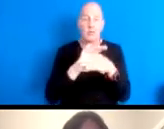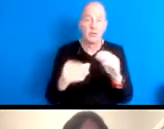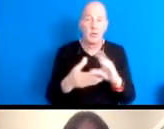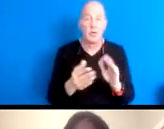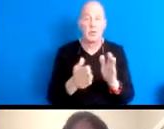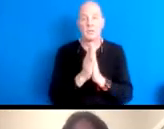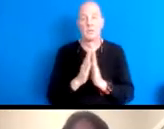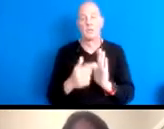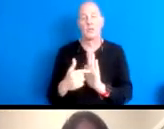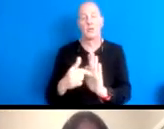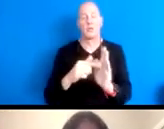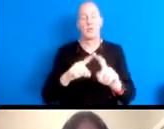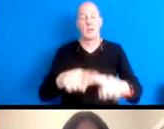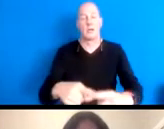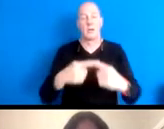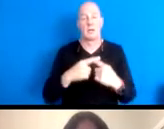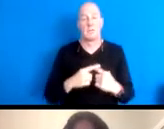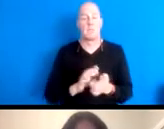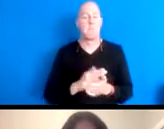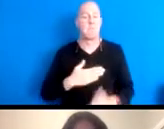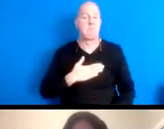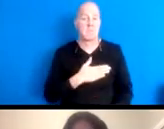interdependence, please go ahead and share them with either myself during at the south